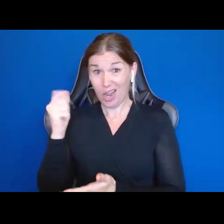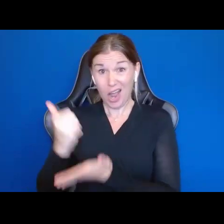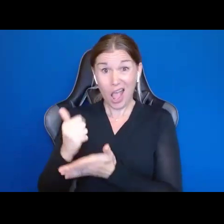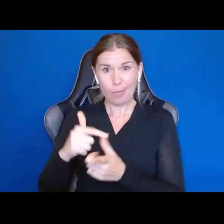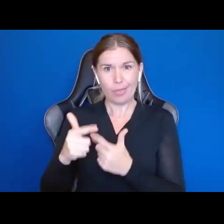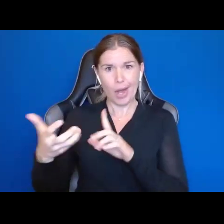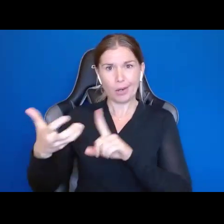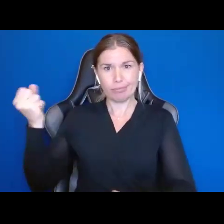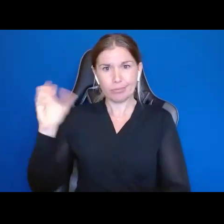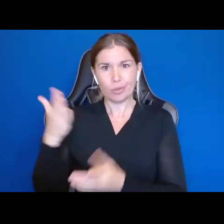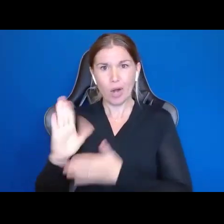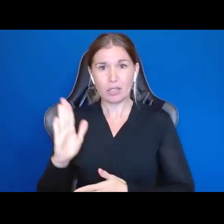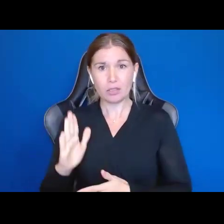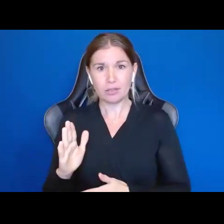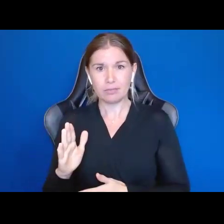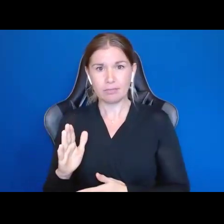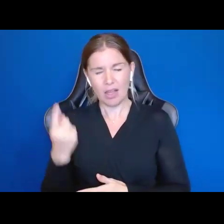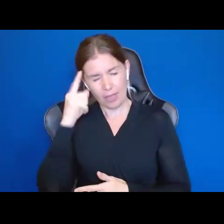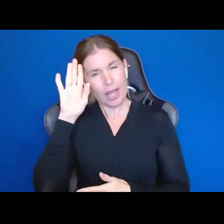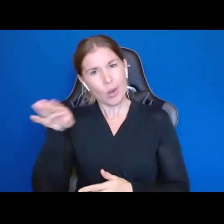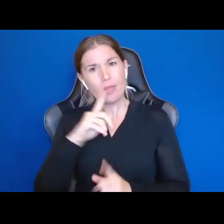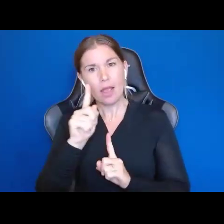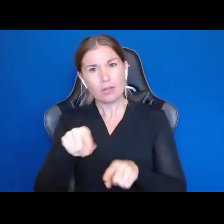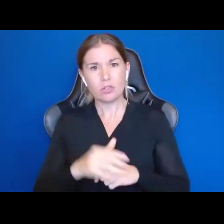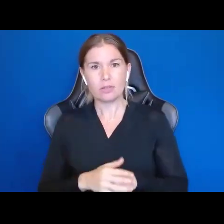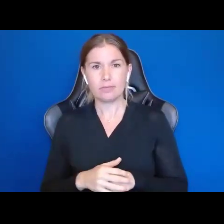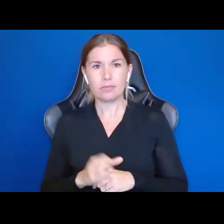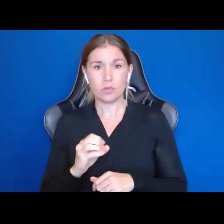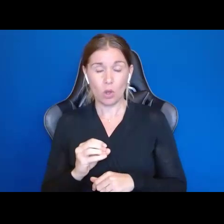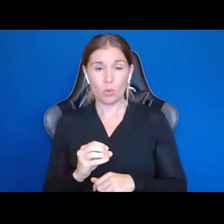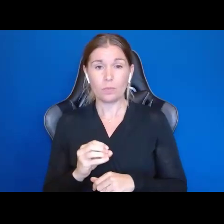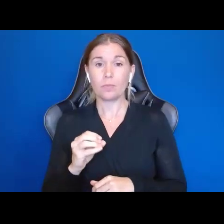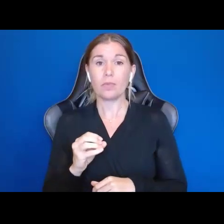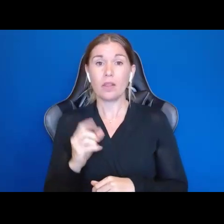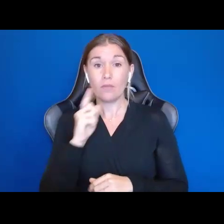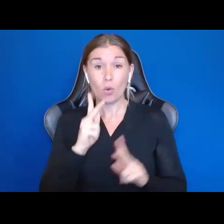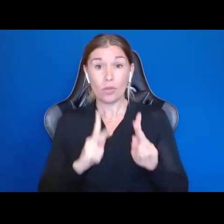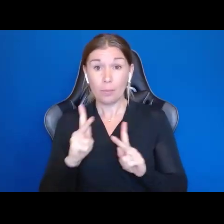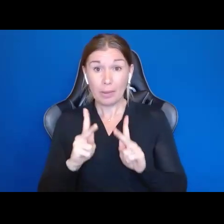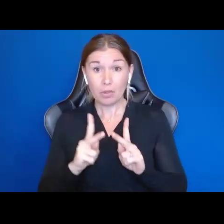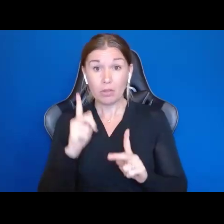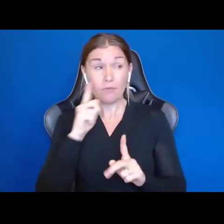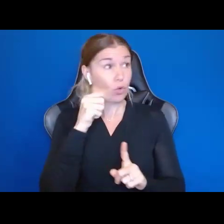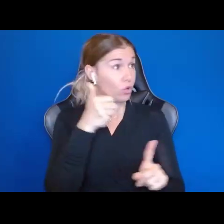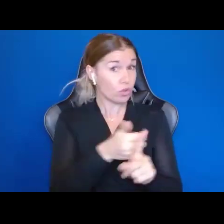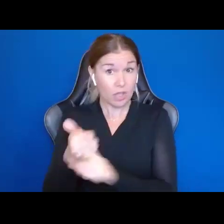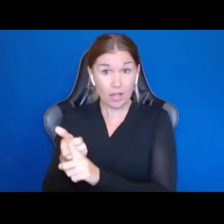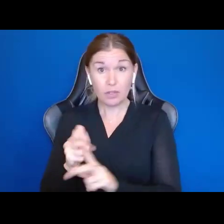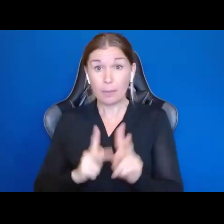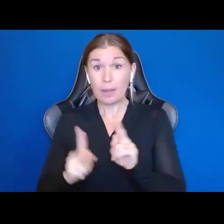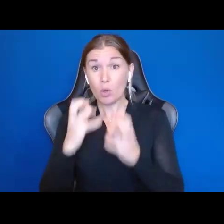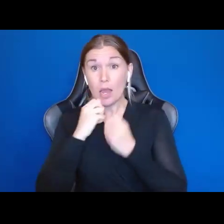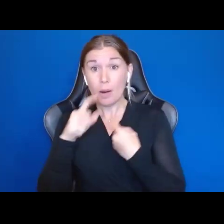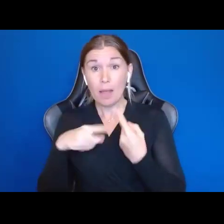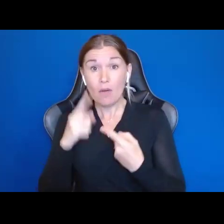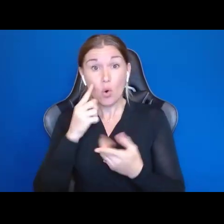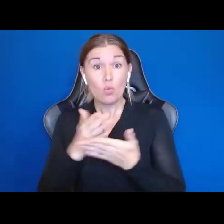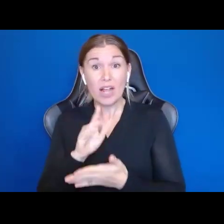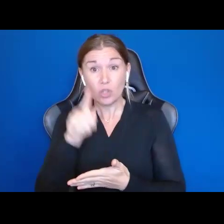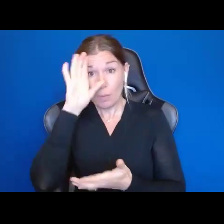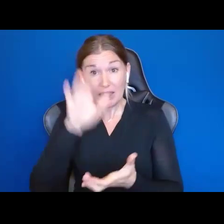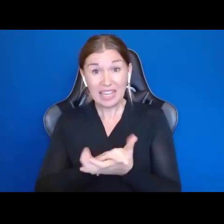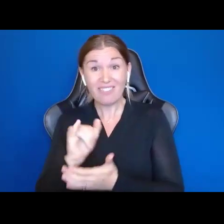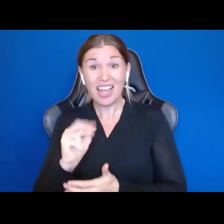So, I think I know the answer. So, for yourselves, for the people you care about. For the rights you believe in and the people you want to support,